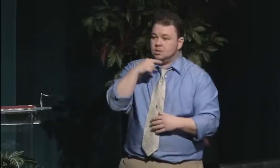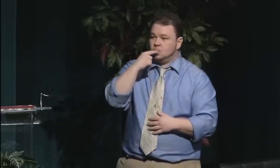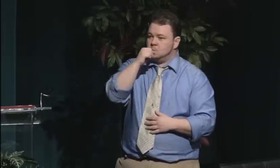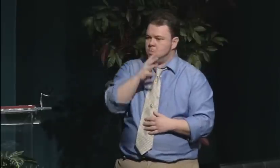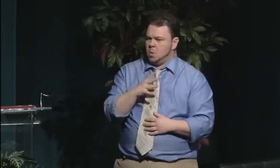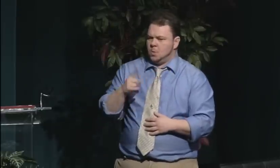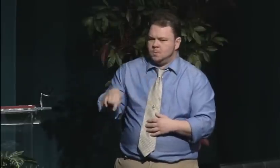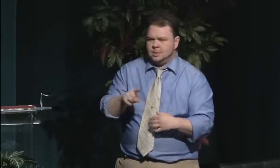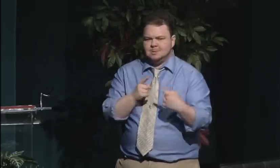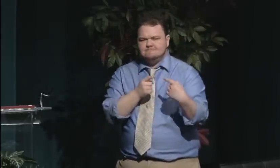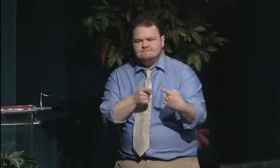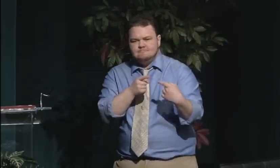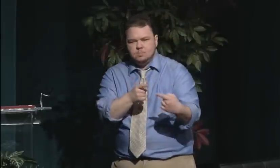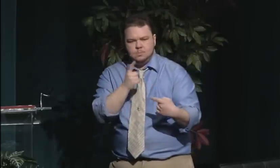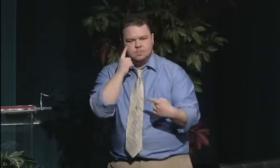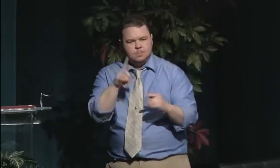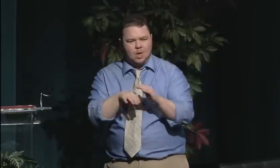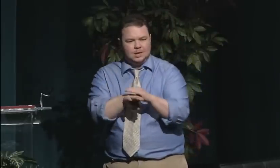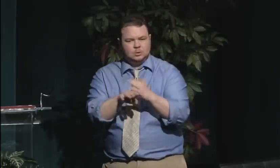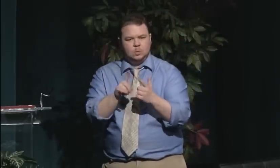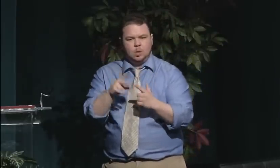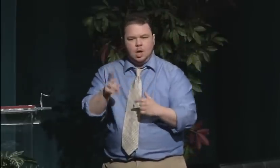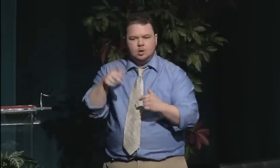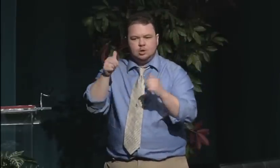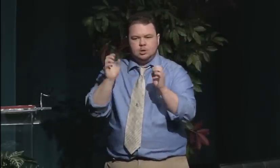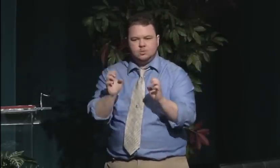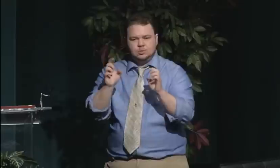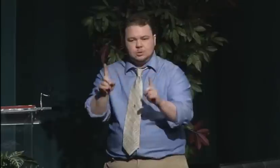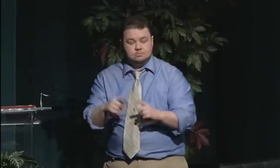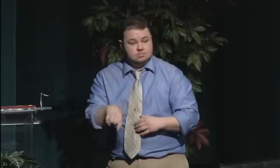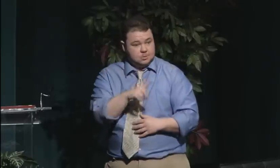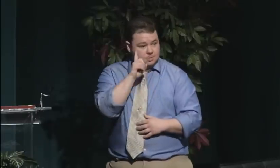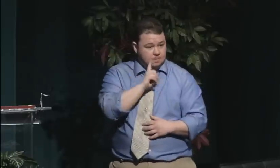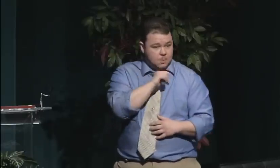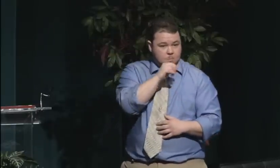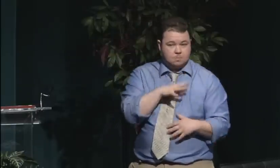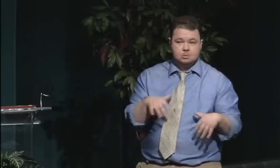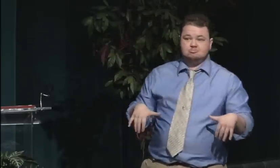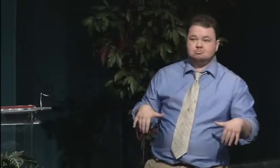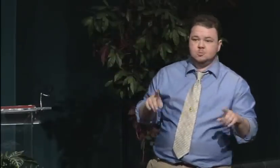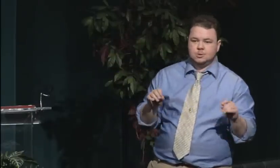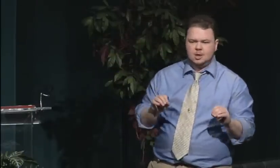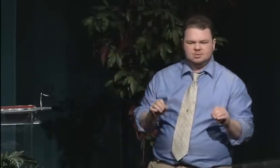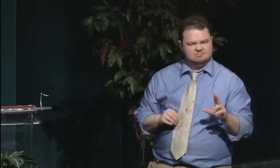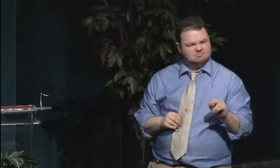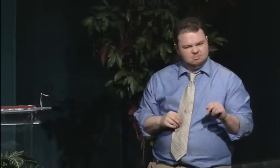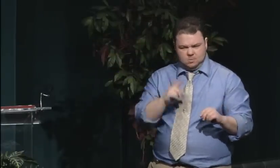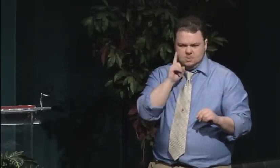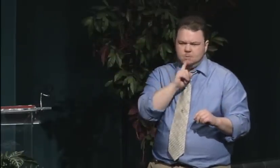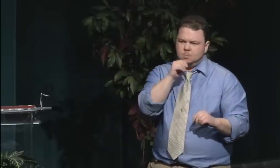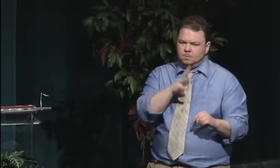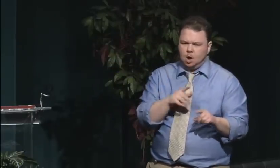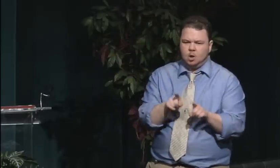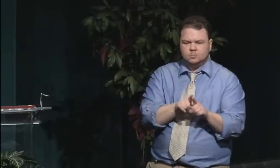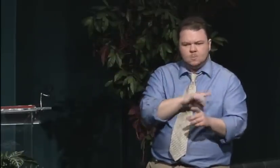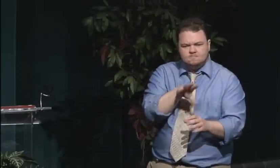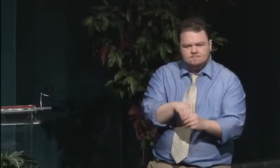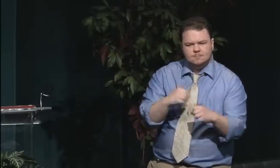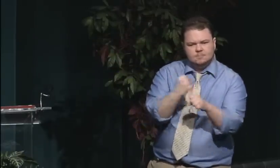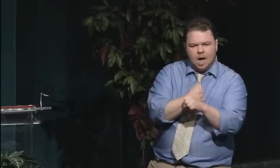"Oh no, don't come here, you can go to our adjunct." So Bryn Mawr was set up, Radcliffe, Barnard,